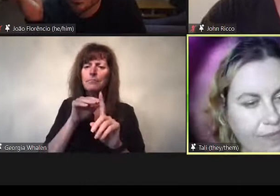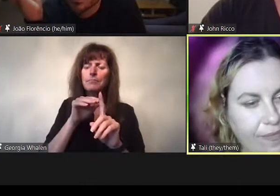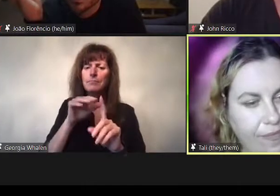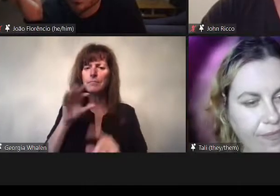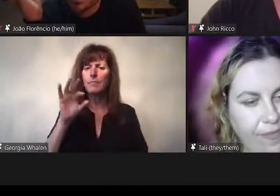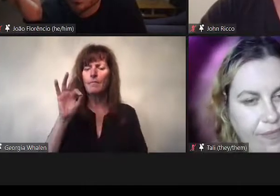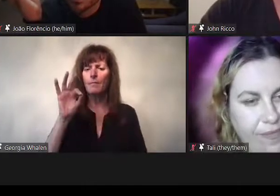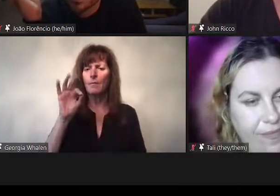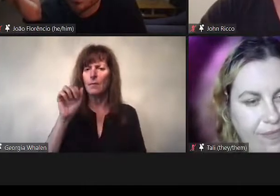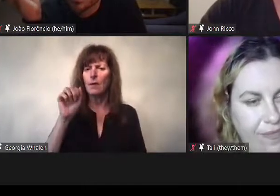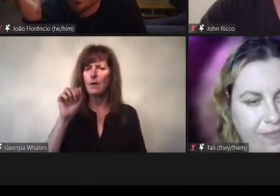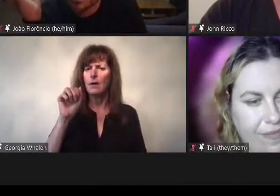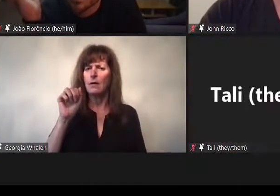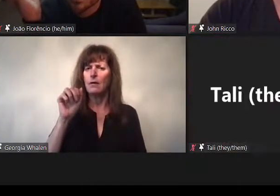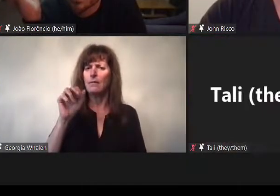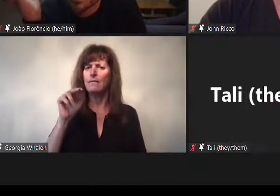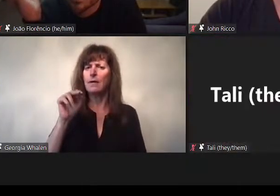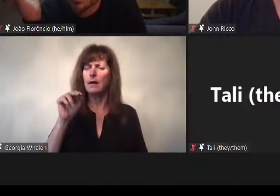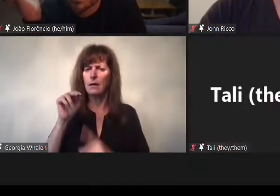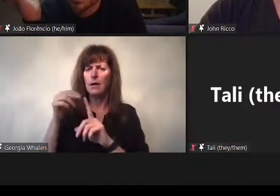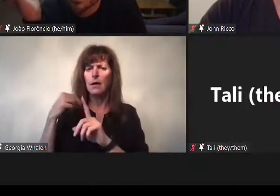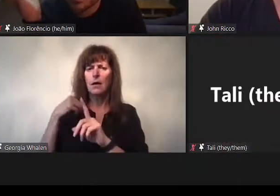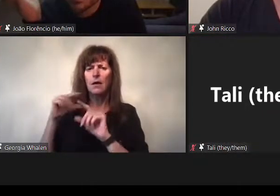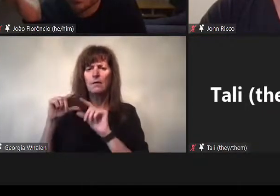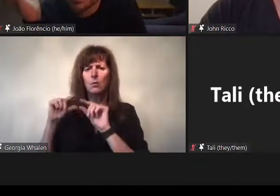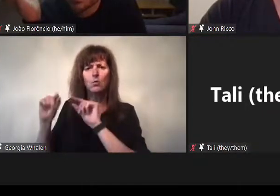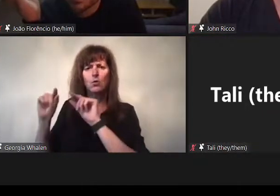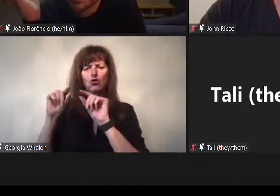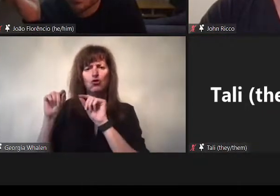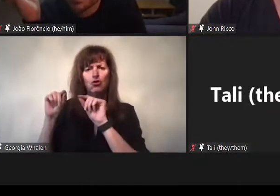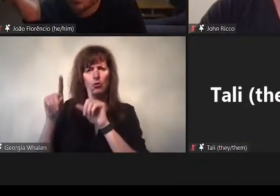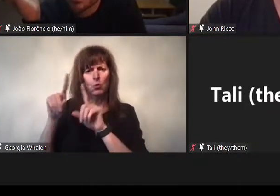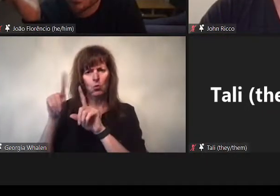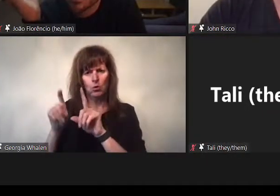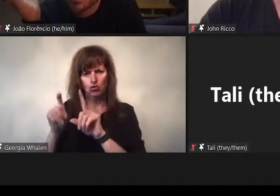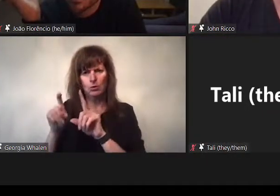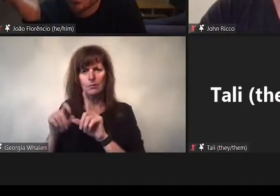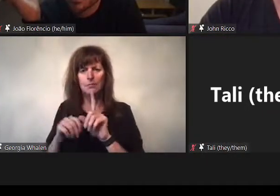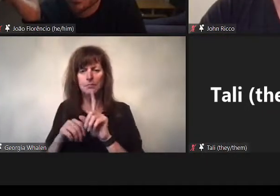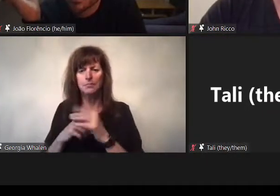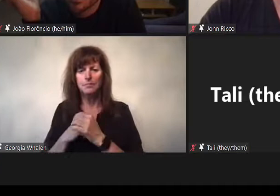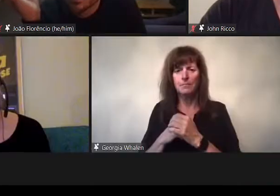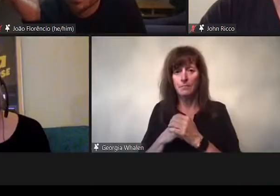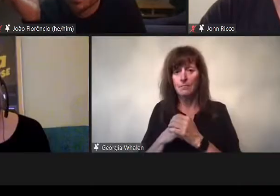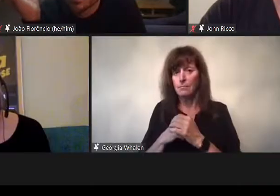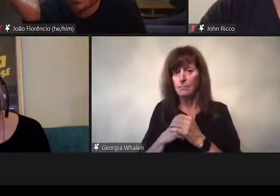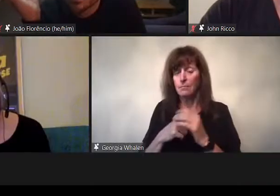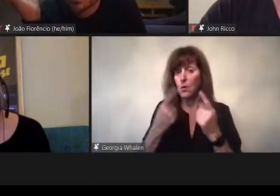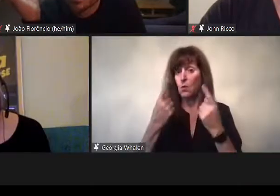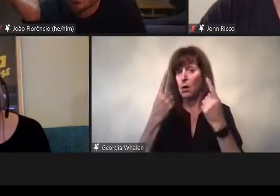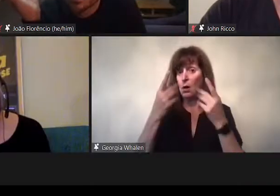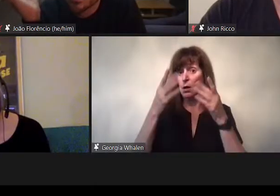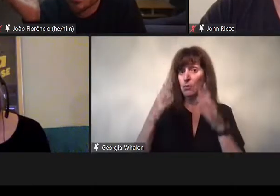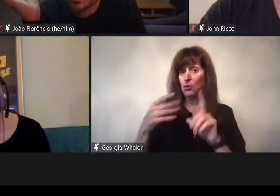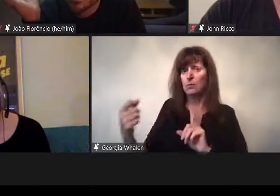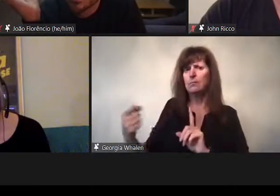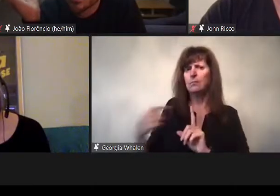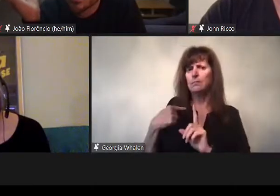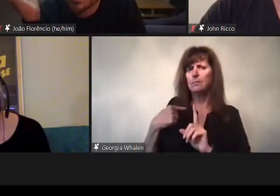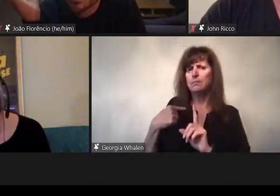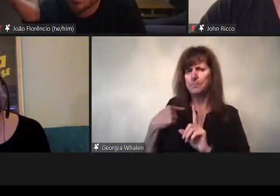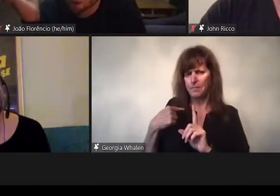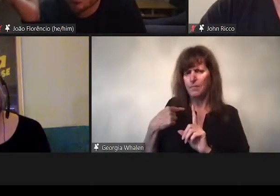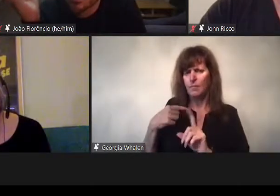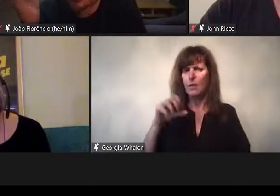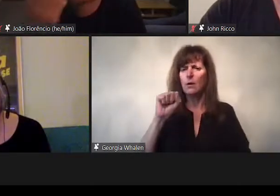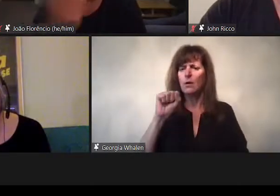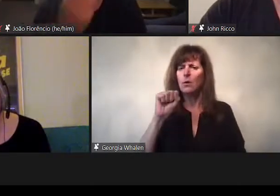OK. I think that - oh, my video isn’t on.